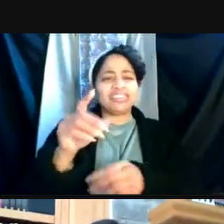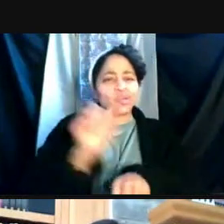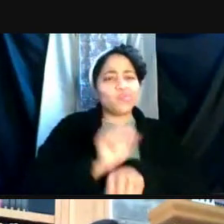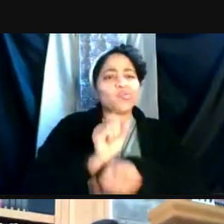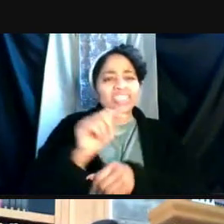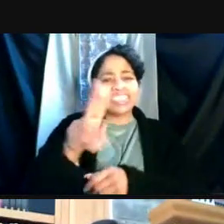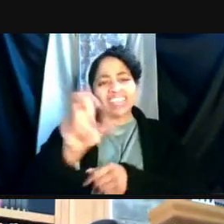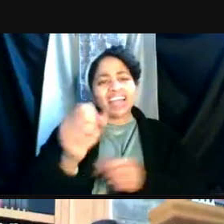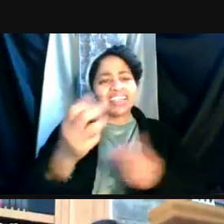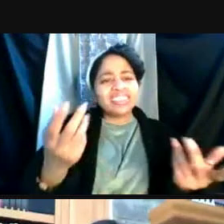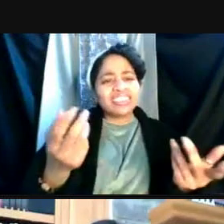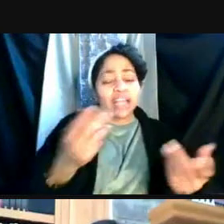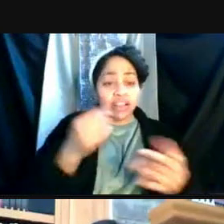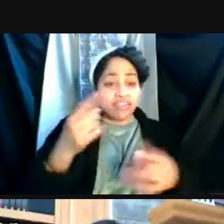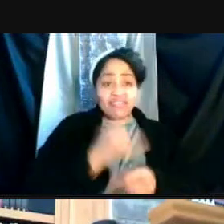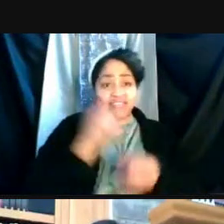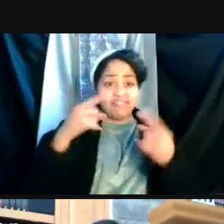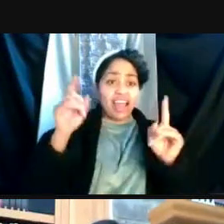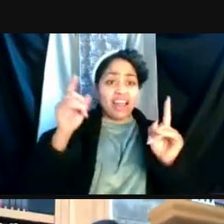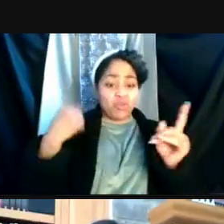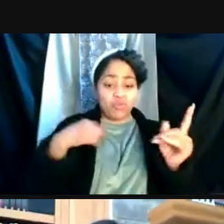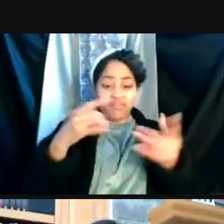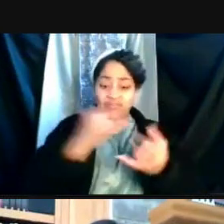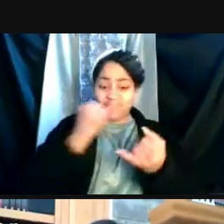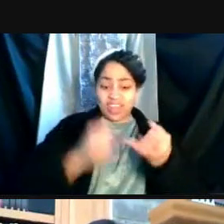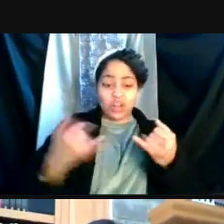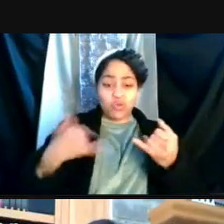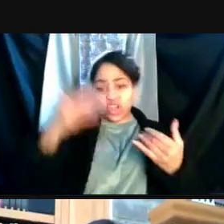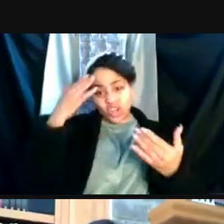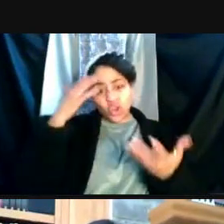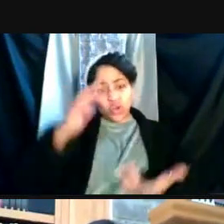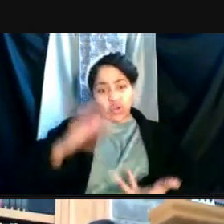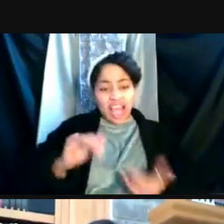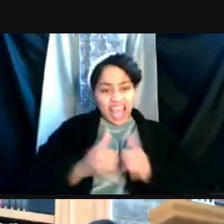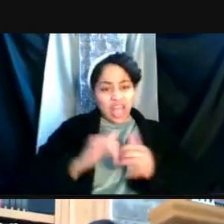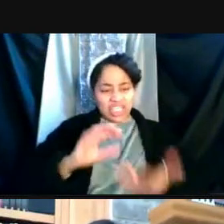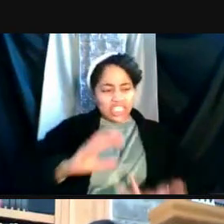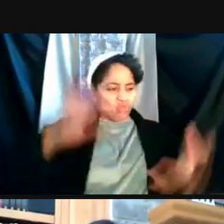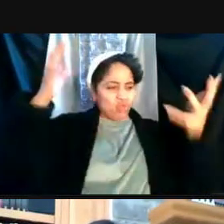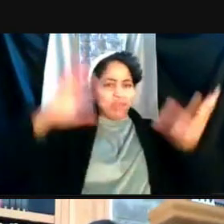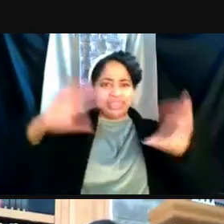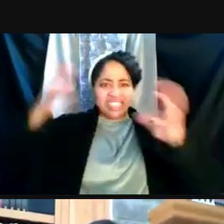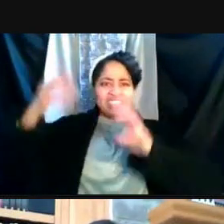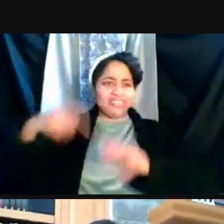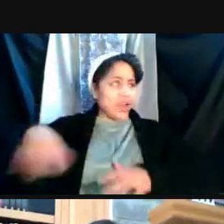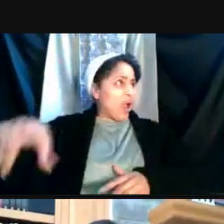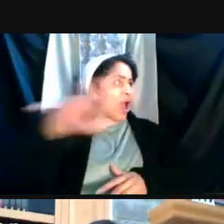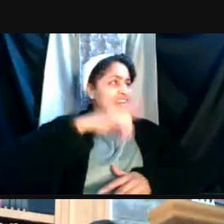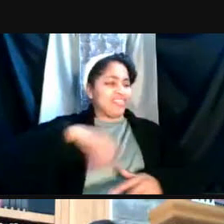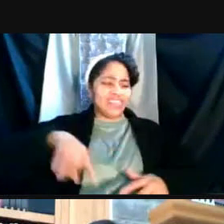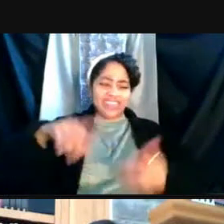And finally we know how disruptive all of this has been to our employees' lives.